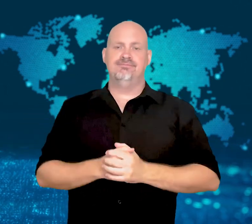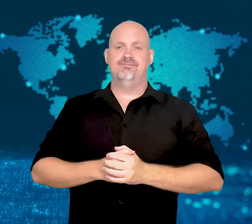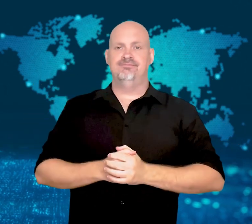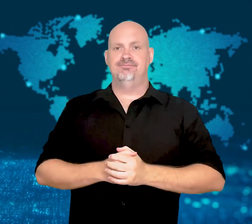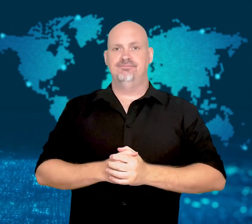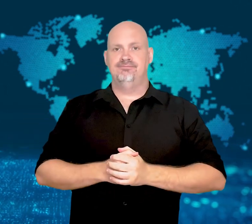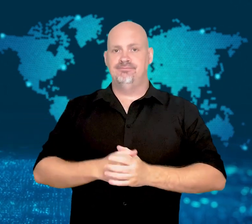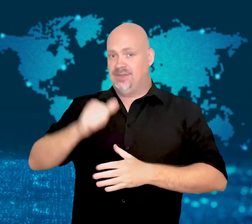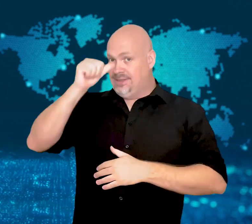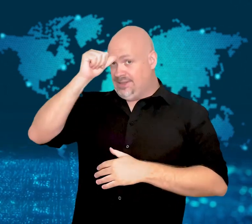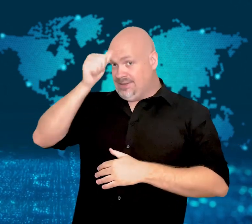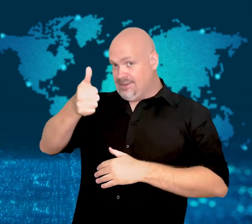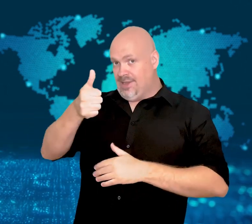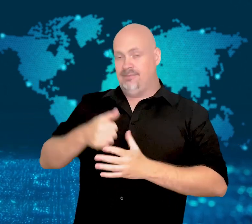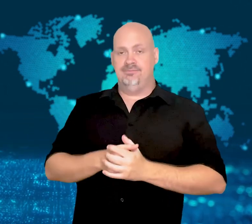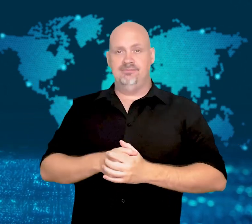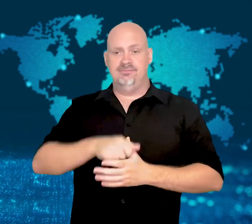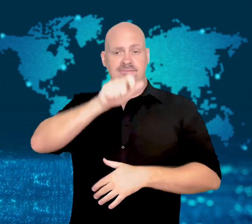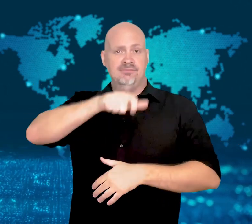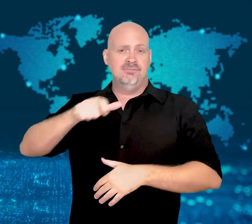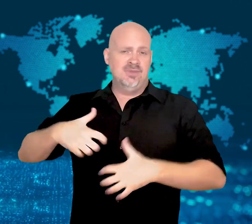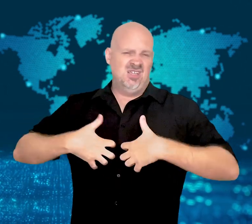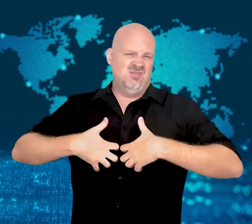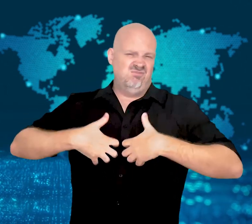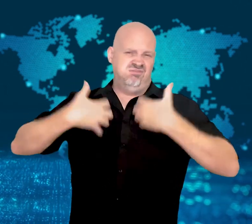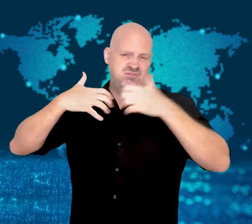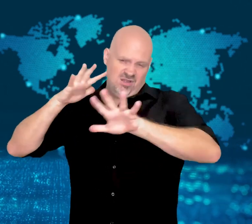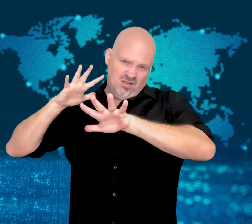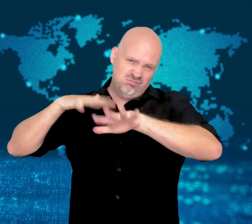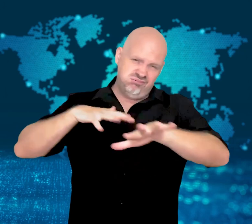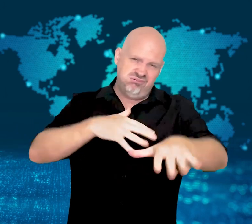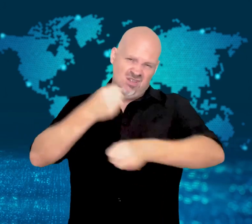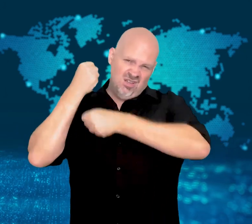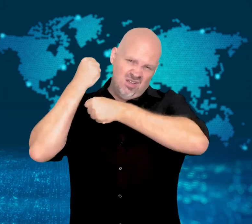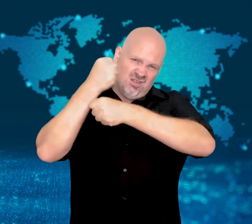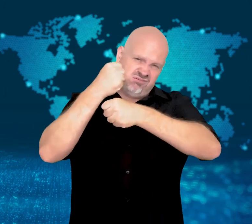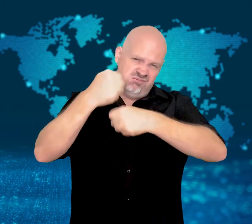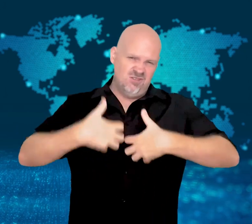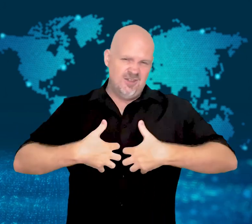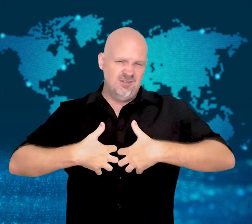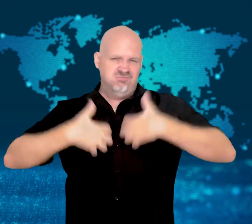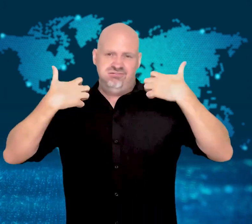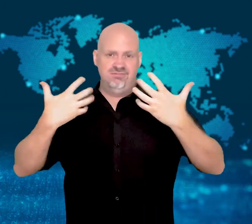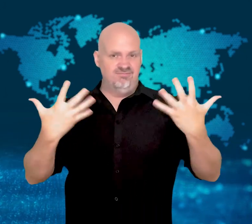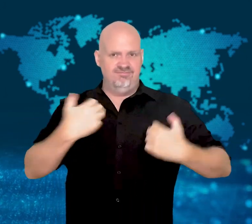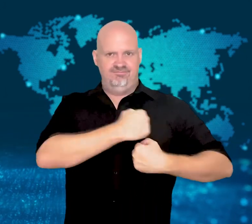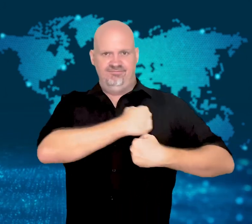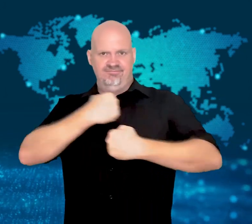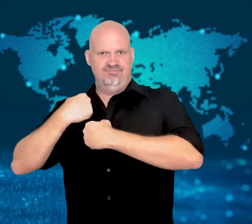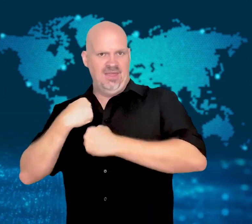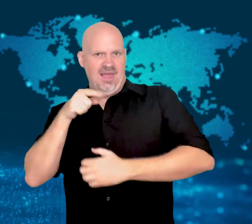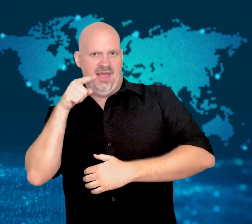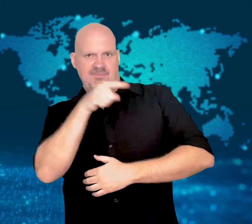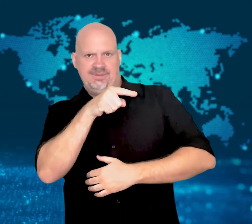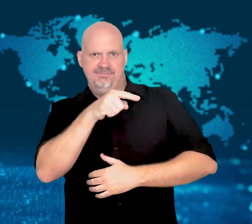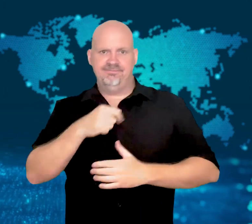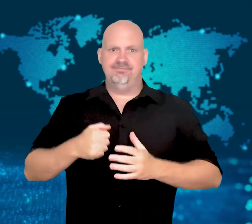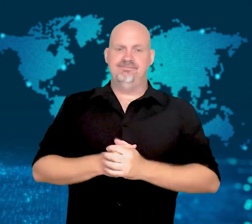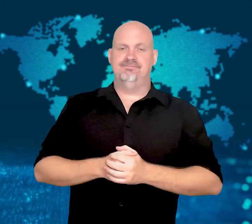Protests against military.